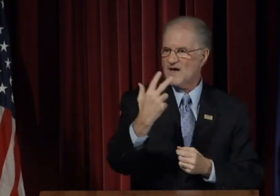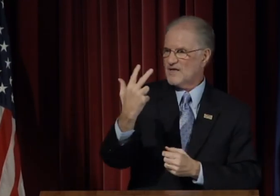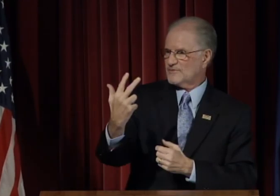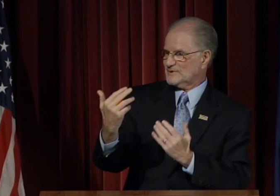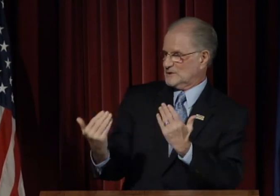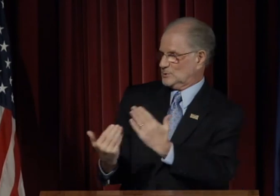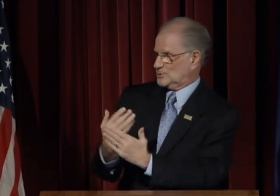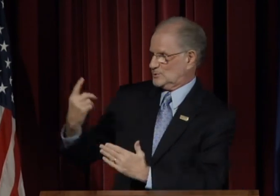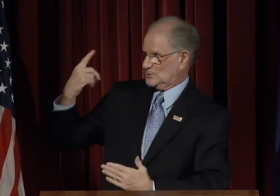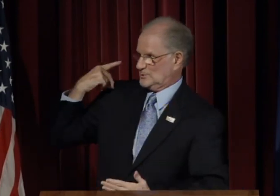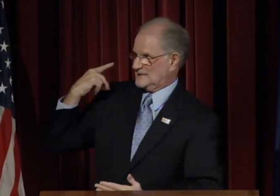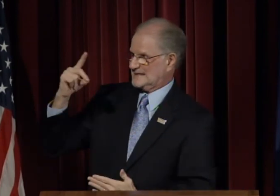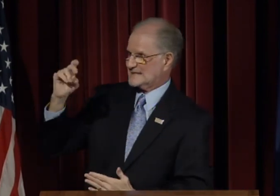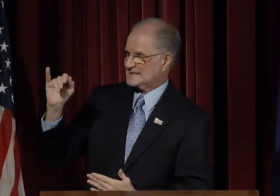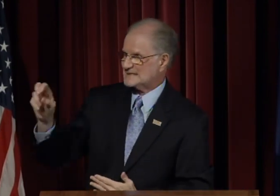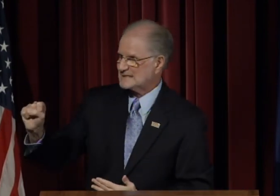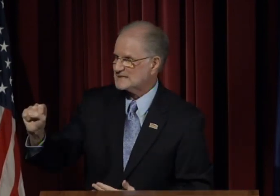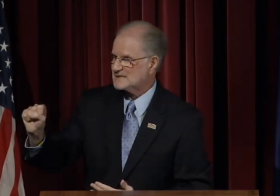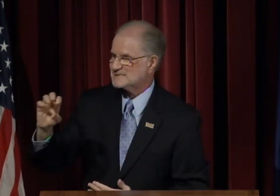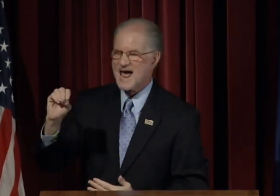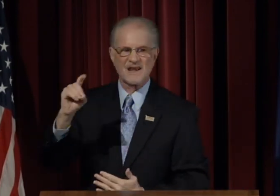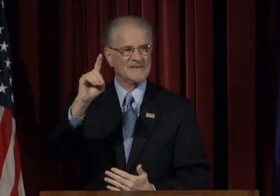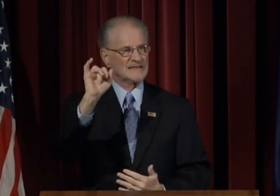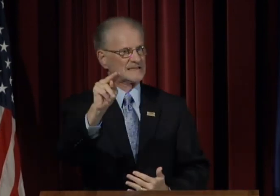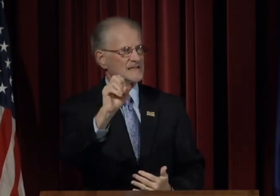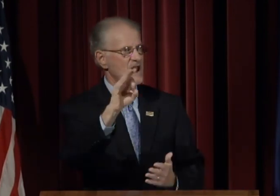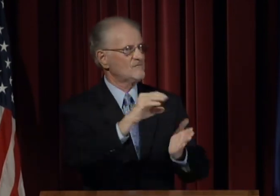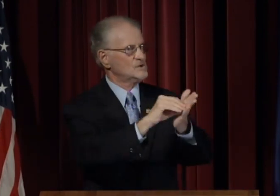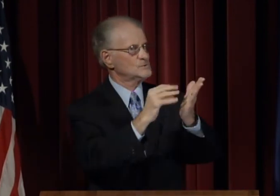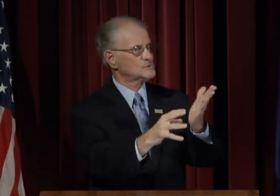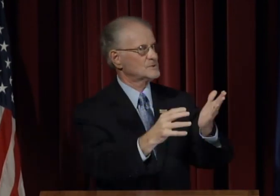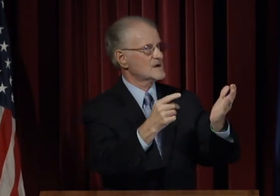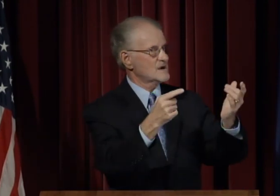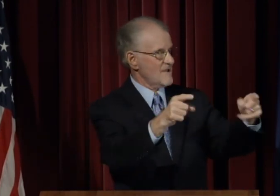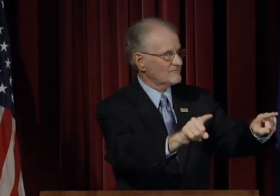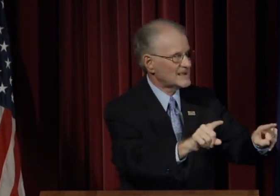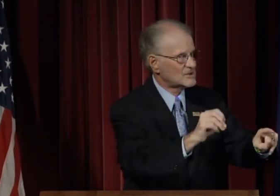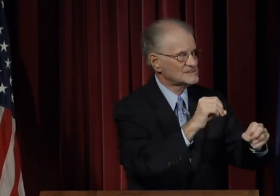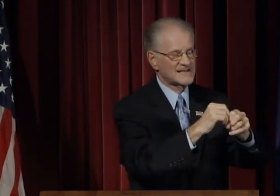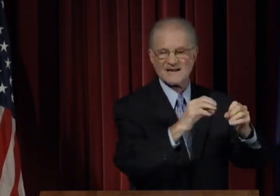We will also include the three new deans